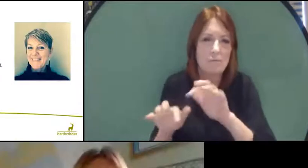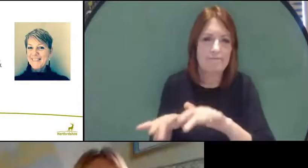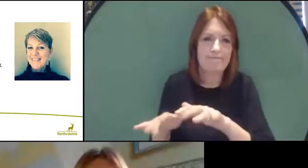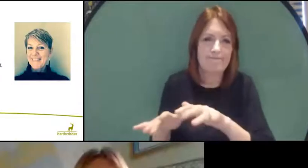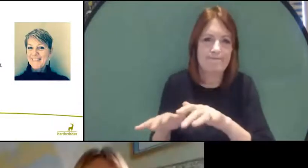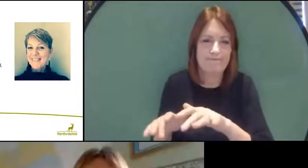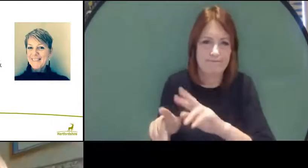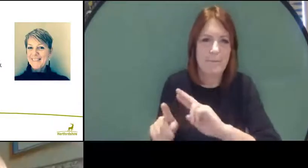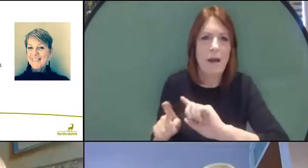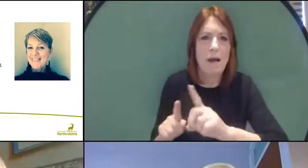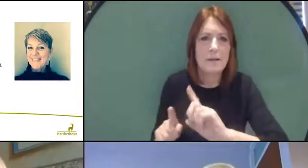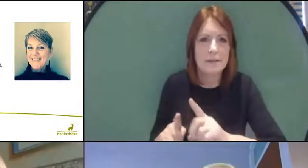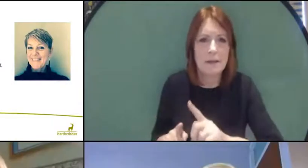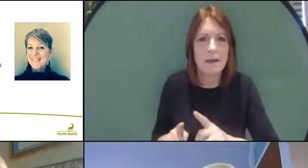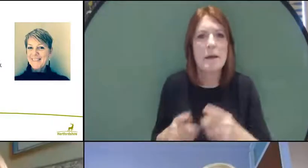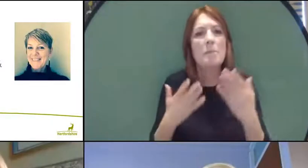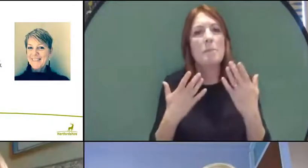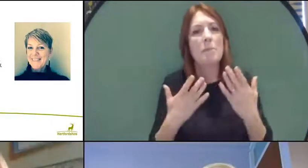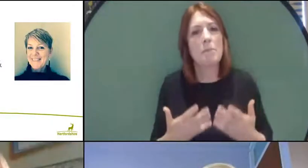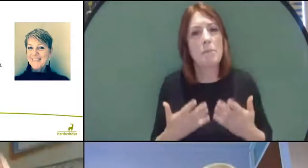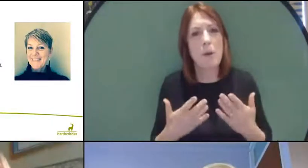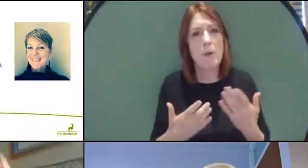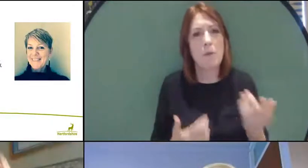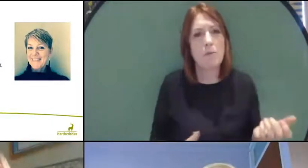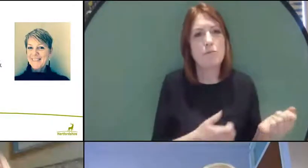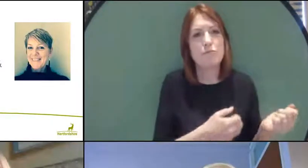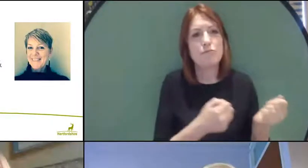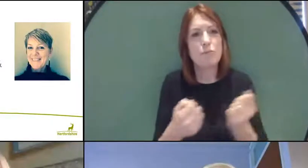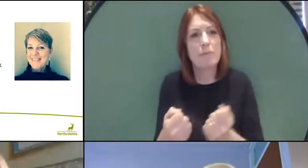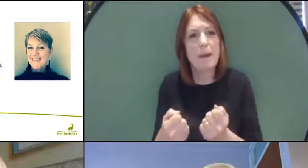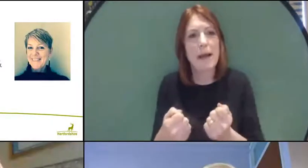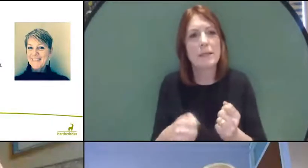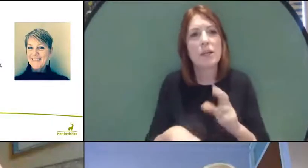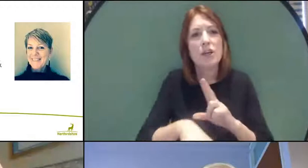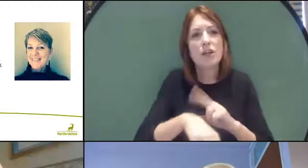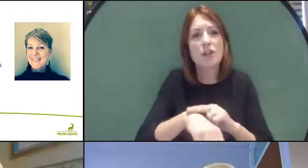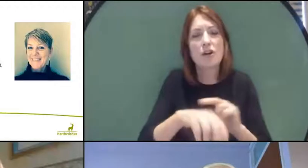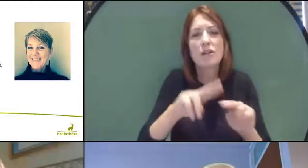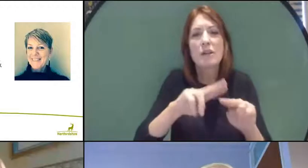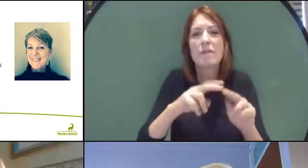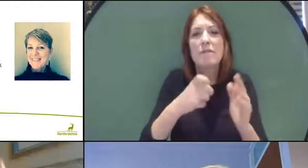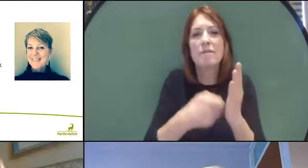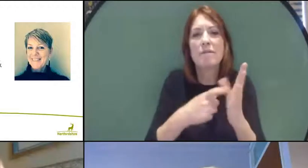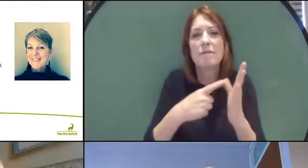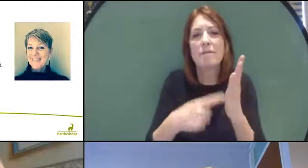But in the meantime, I'll bring back Dr Frater who will talk about some of